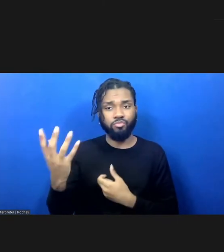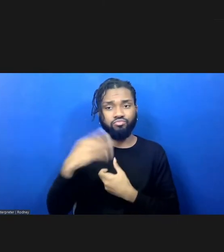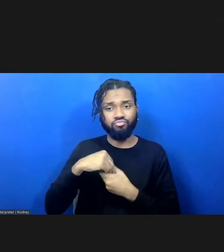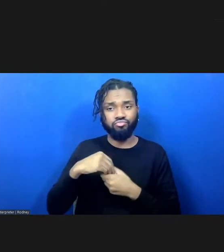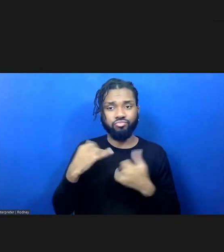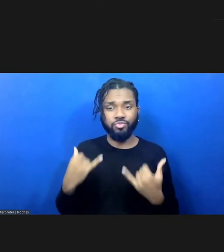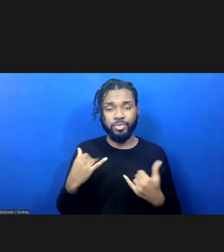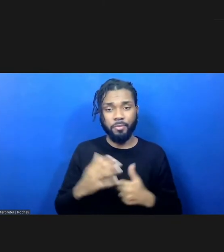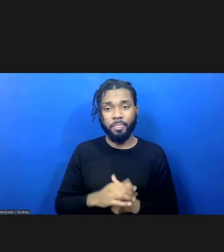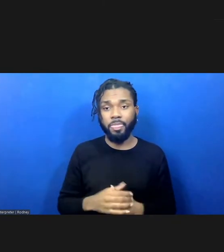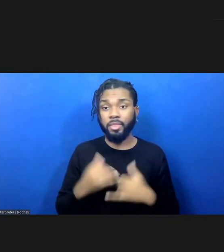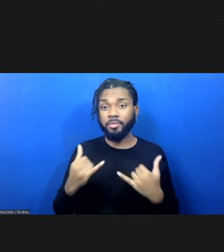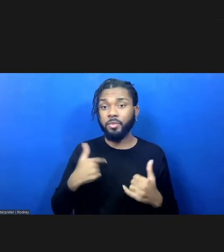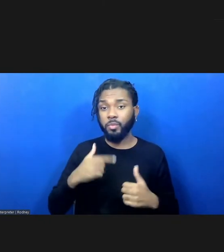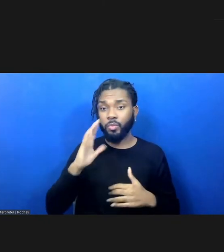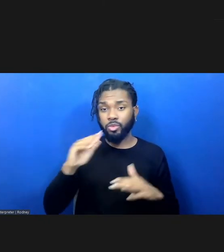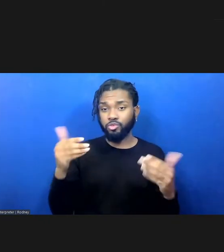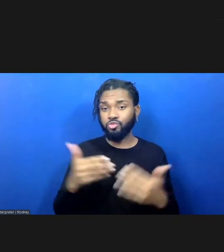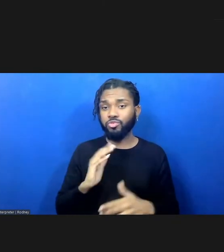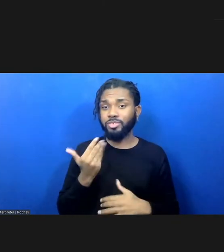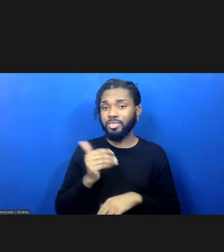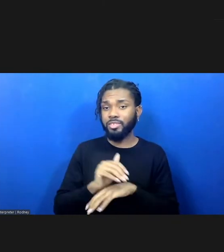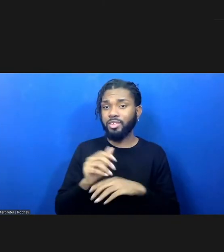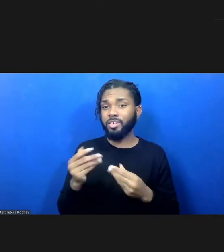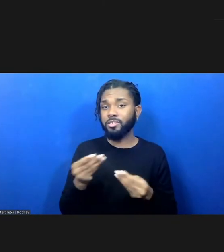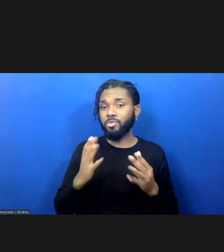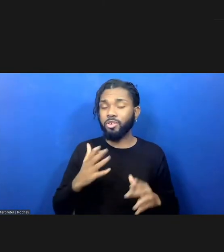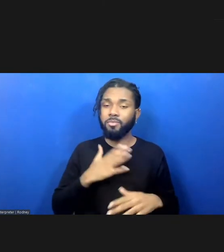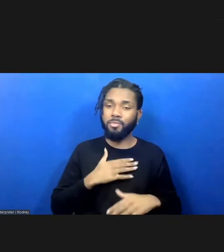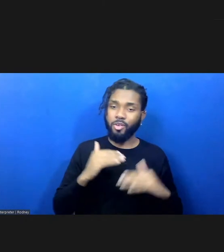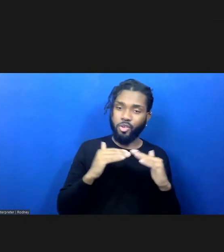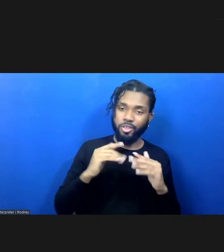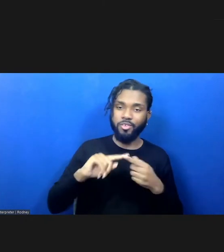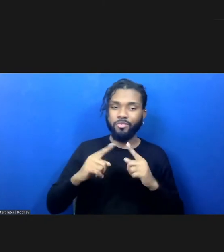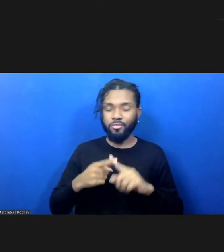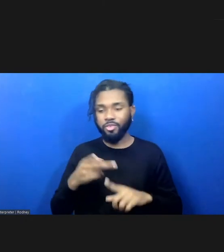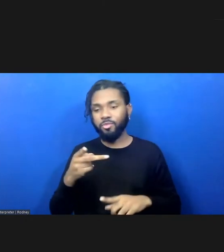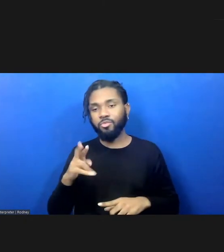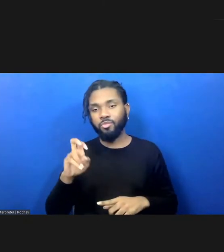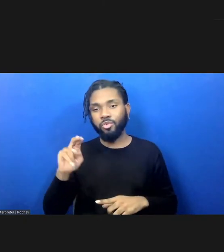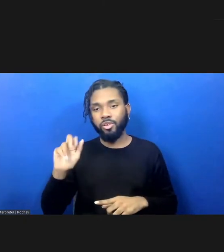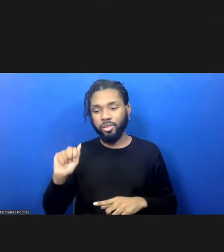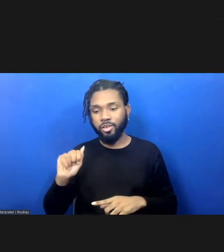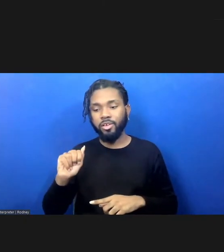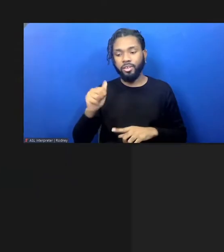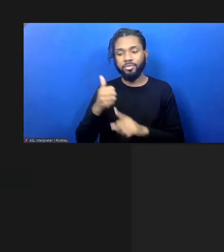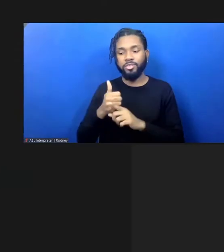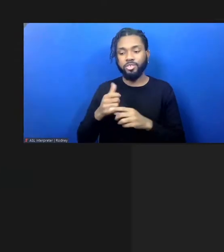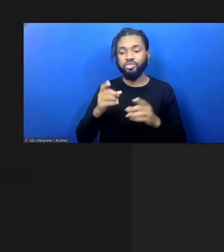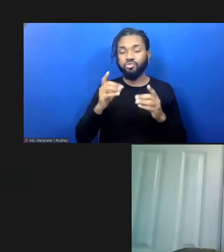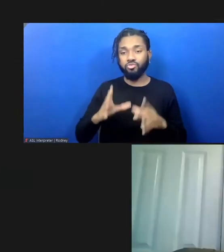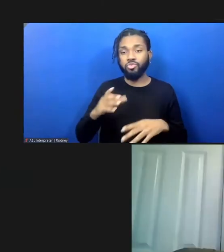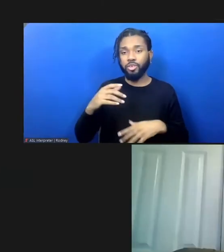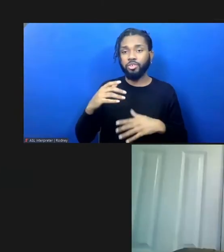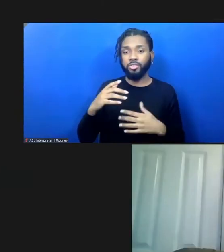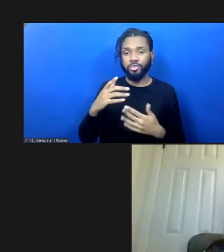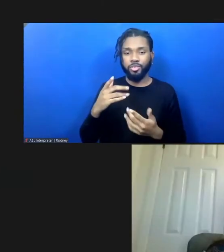So, I'll introduce tonight's moderator, my colleague and friend Prerana Reddy, former director of programs at A Blade of Grass and the Queens Museum.